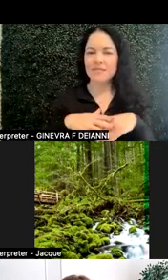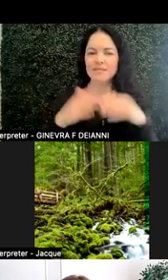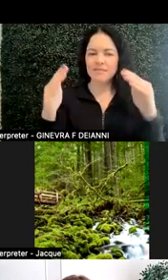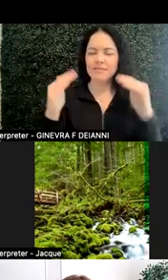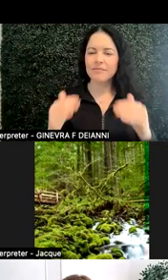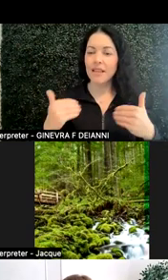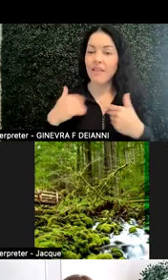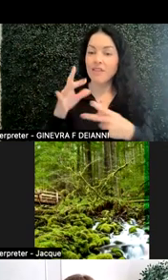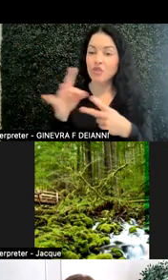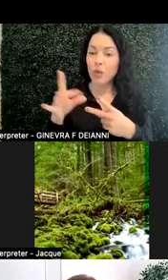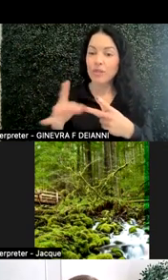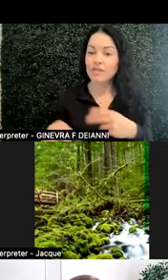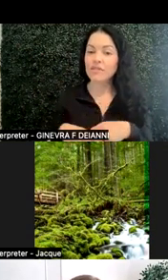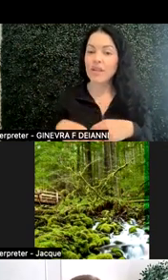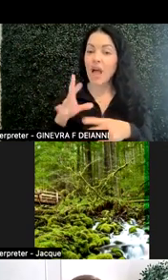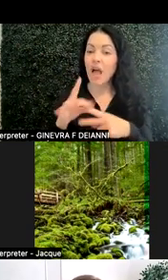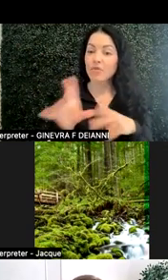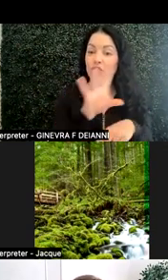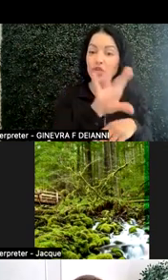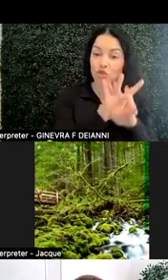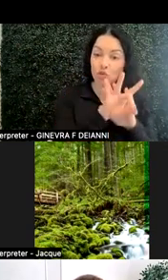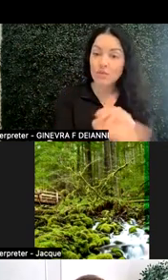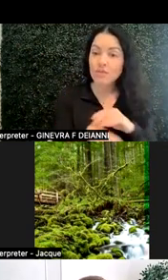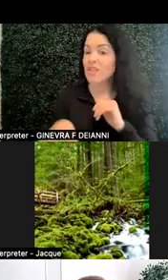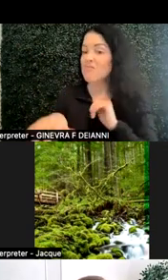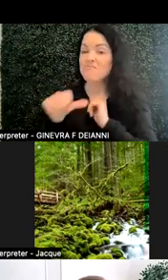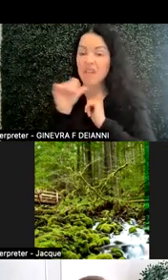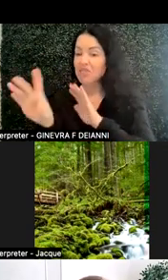Options to choose and not choose activities or steps.